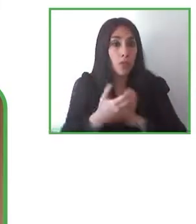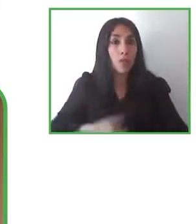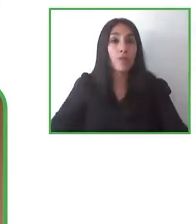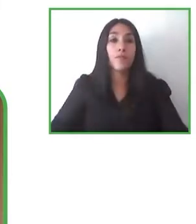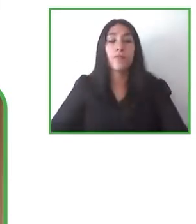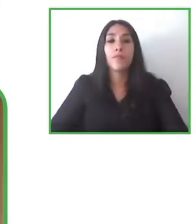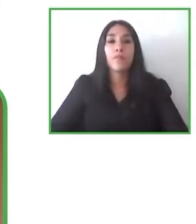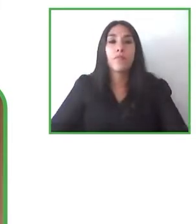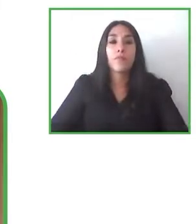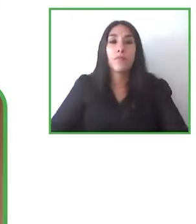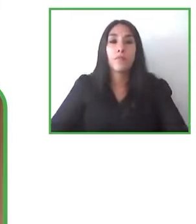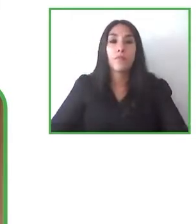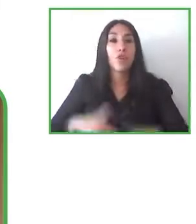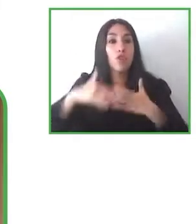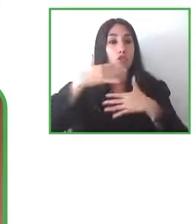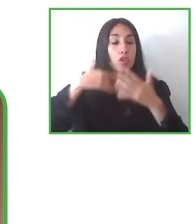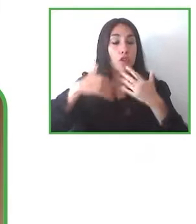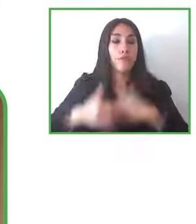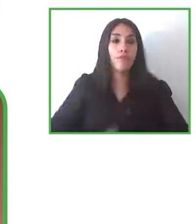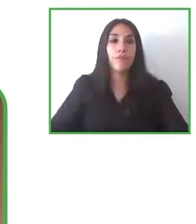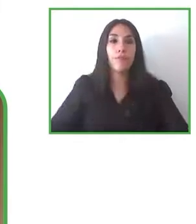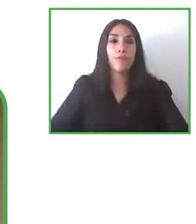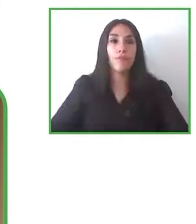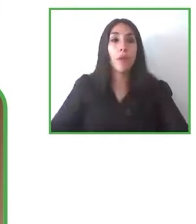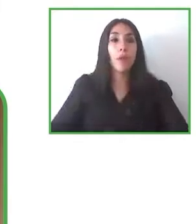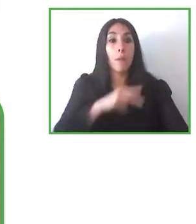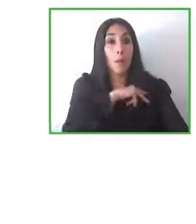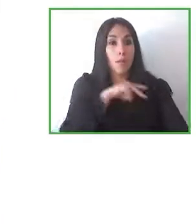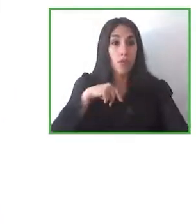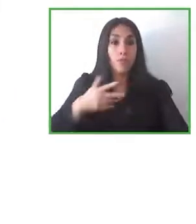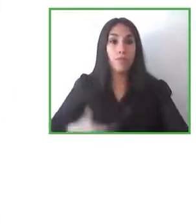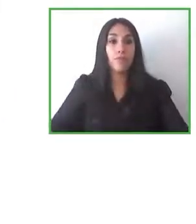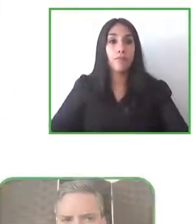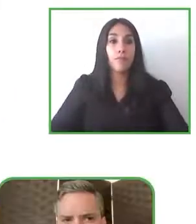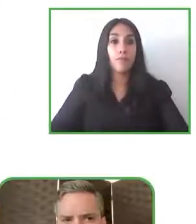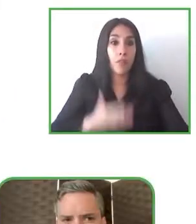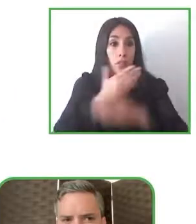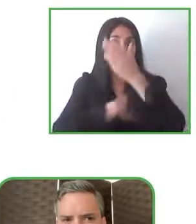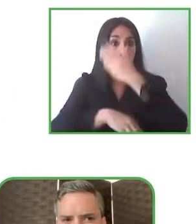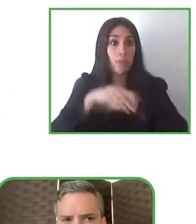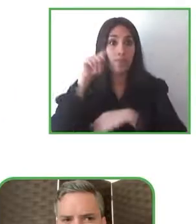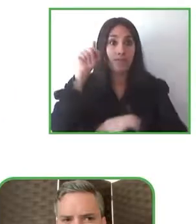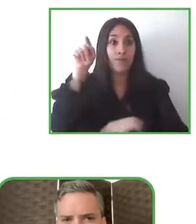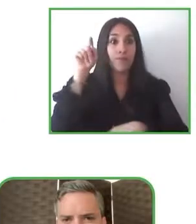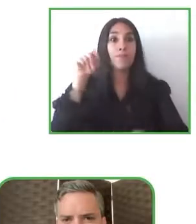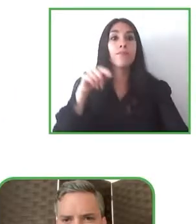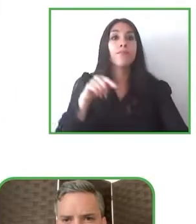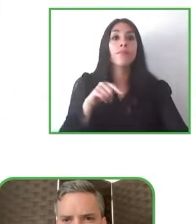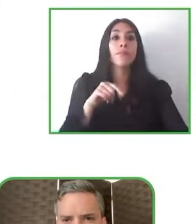and the world of the disability ministry and all those who want to join us.